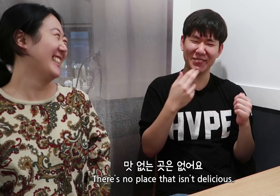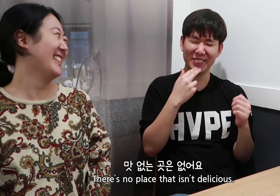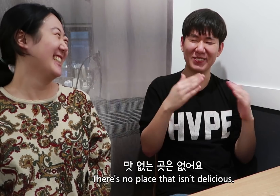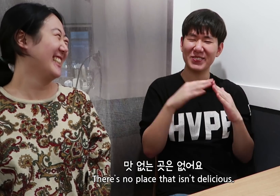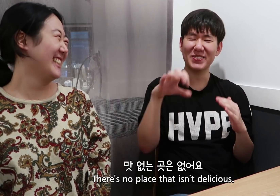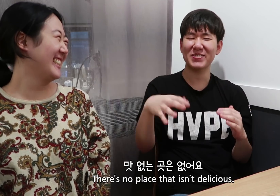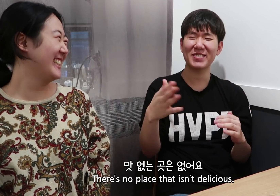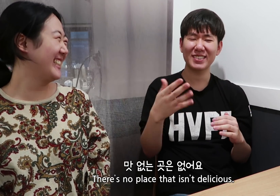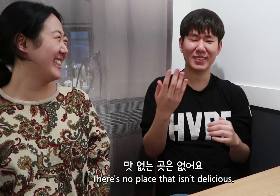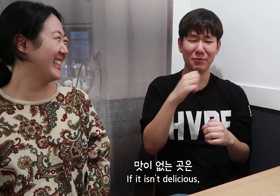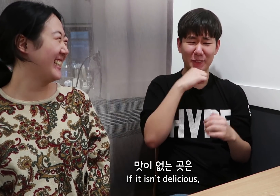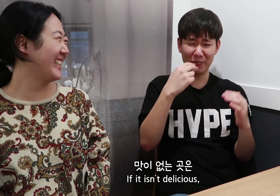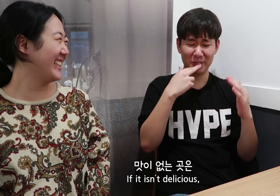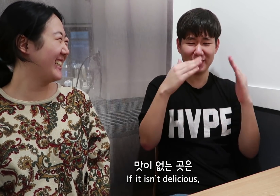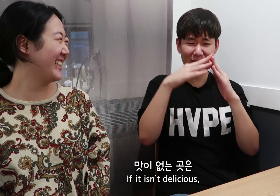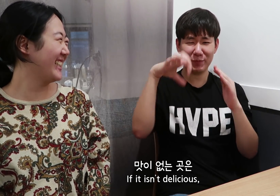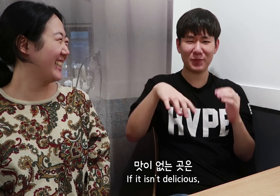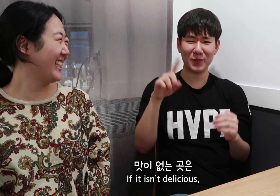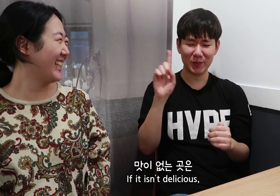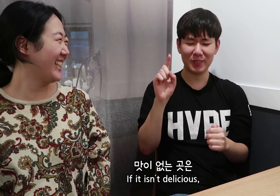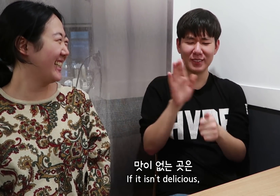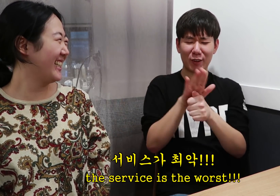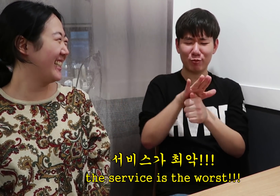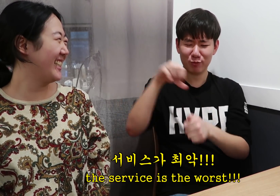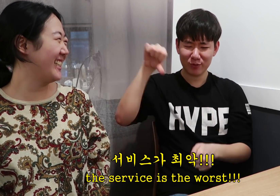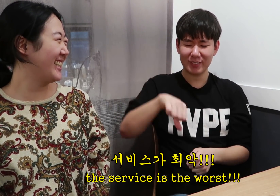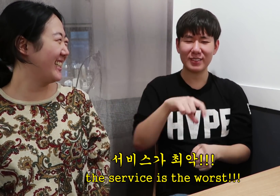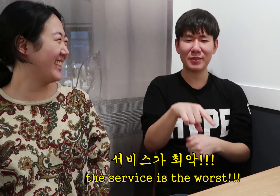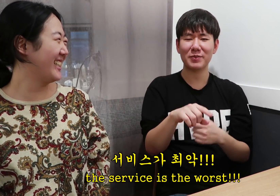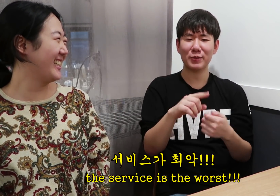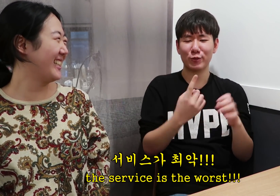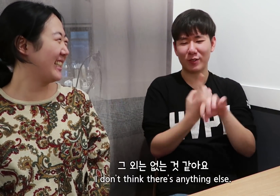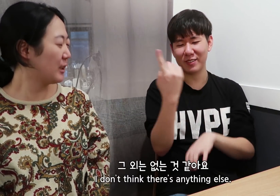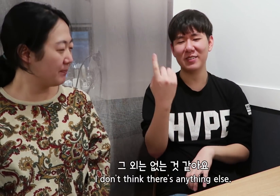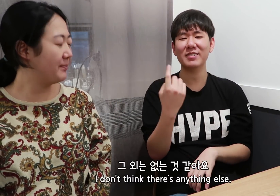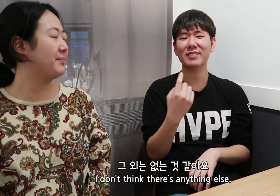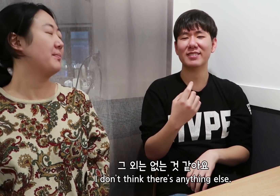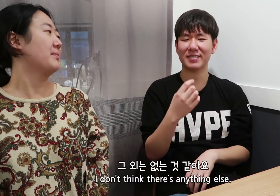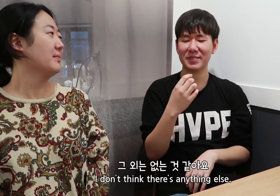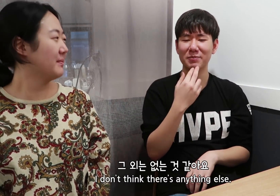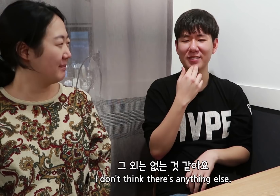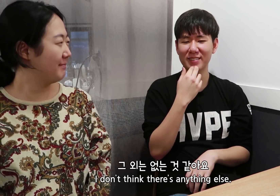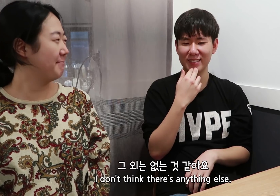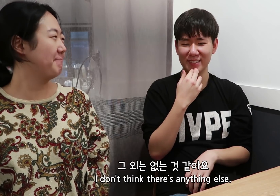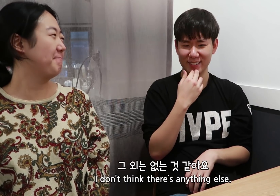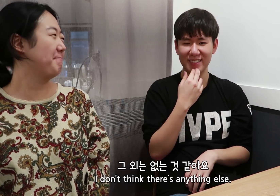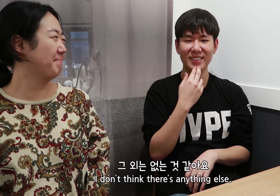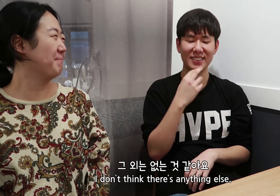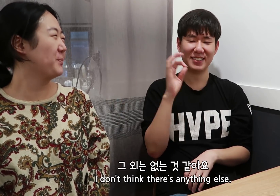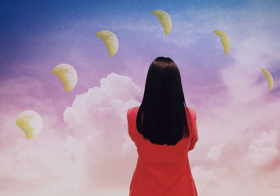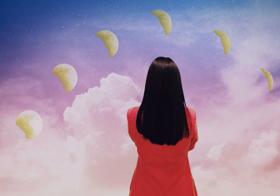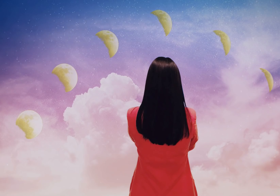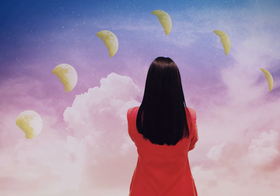There’s no place that isn’t delicious. If it isn’t delicious, the service is the worst!! I don’t think there’s anything else.